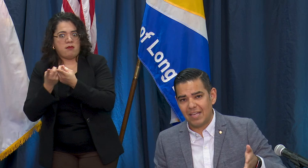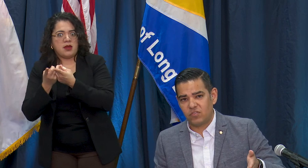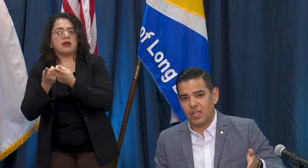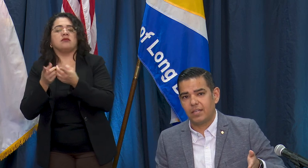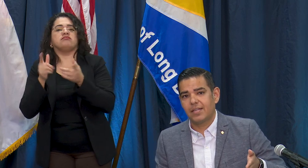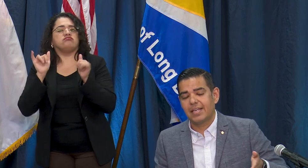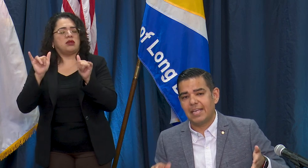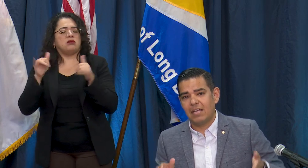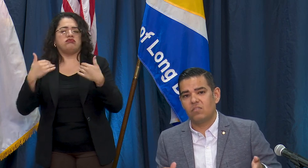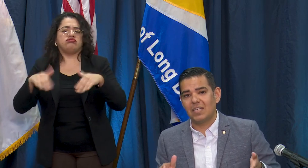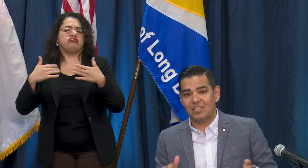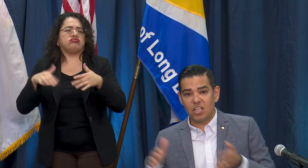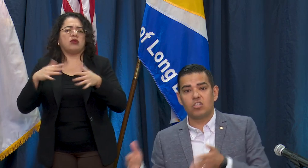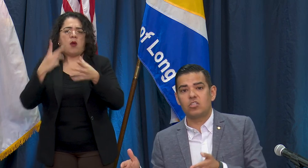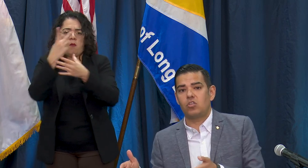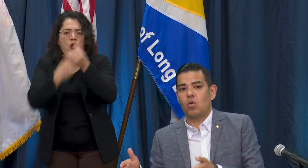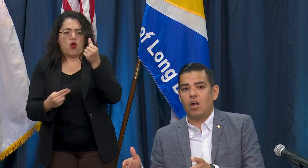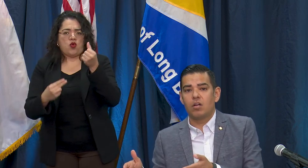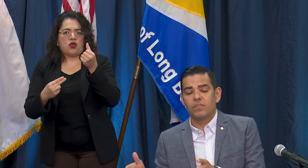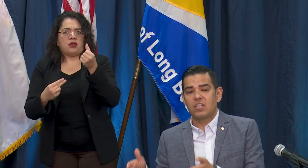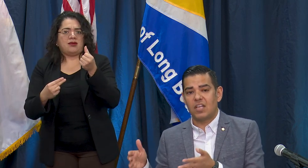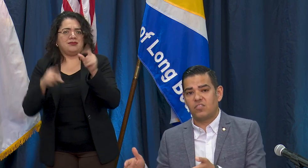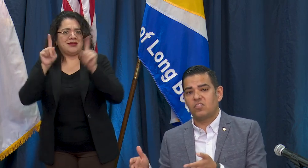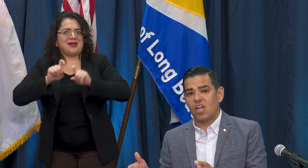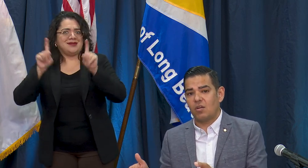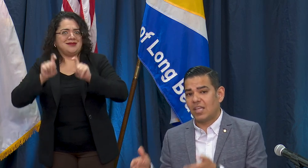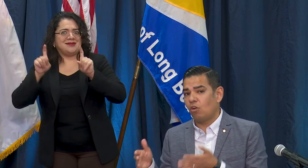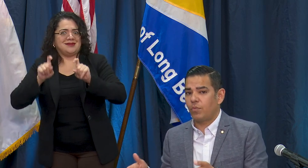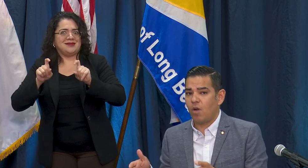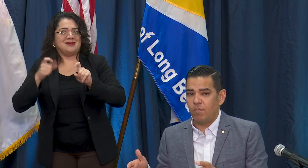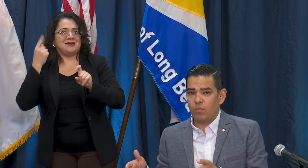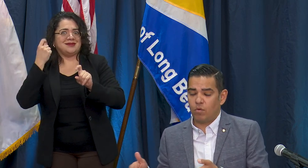testing is in addition to our testing center at the Health Department where